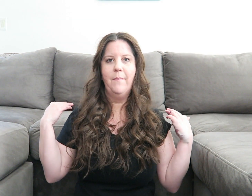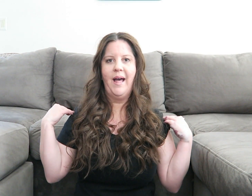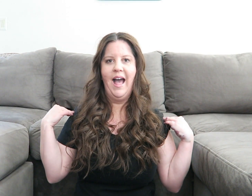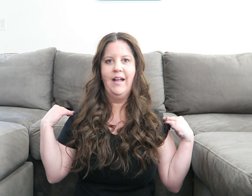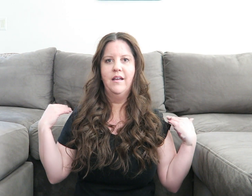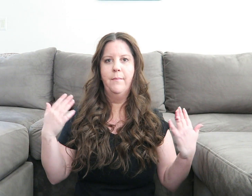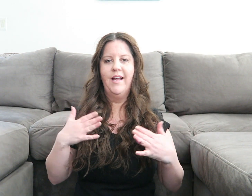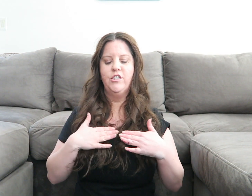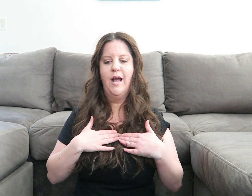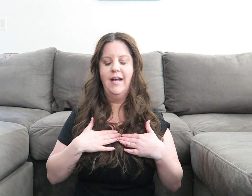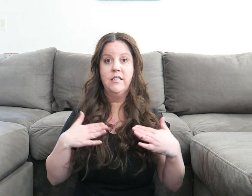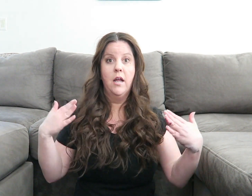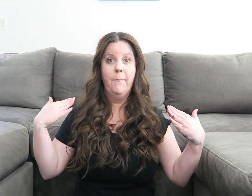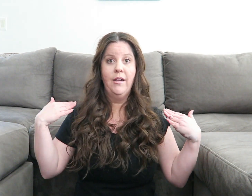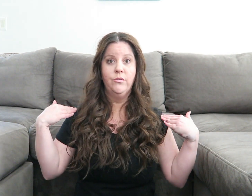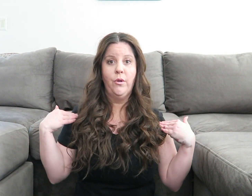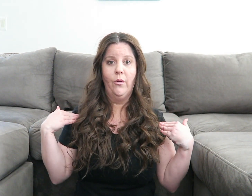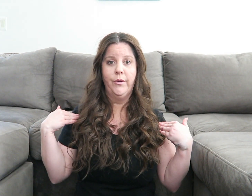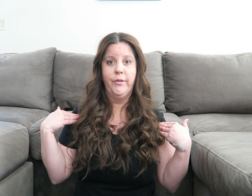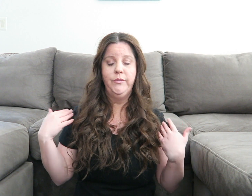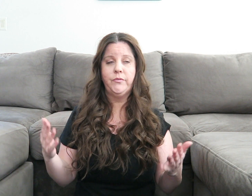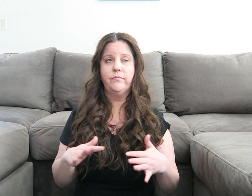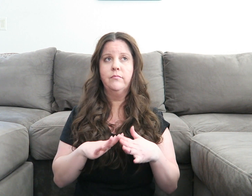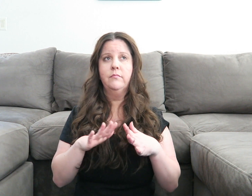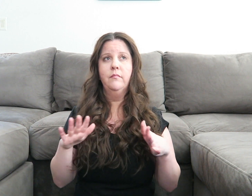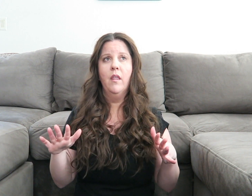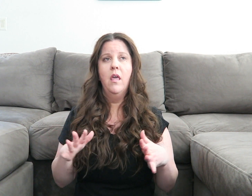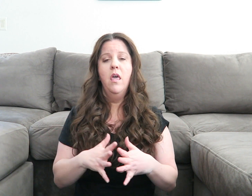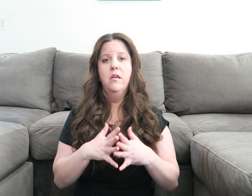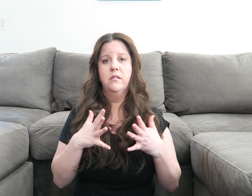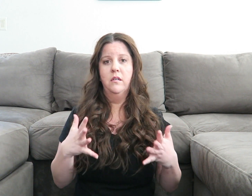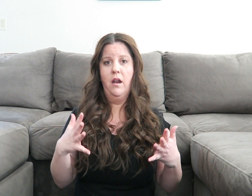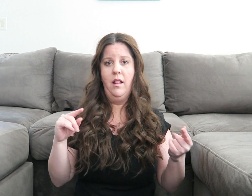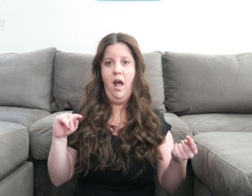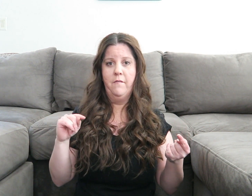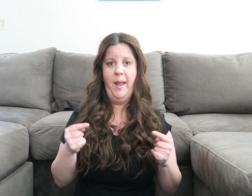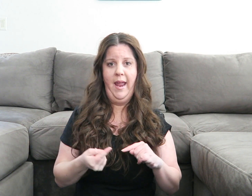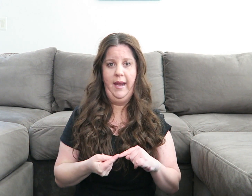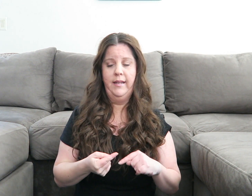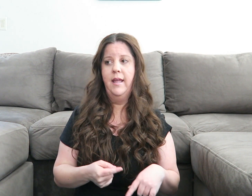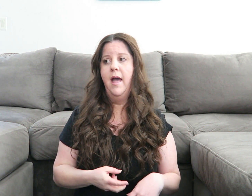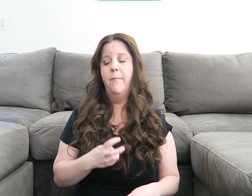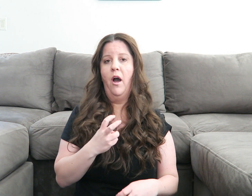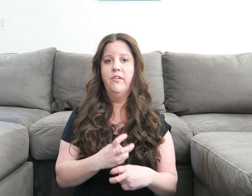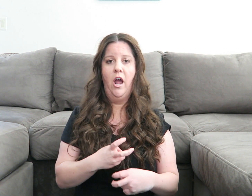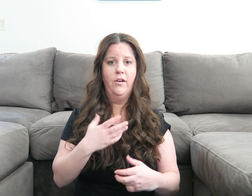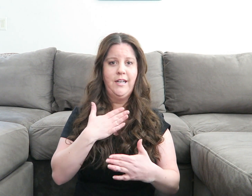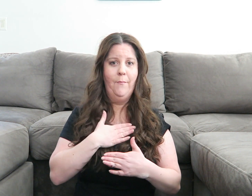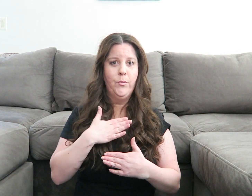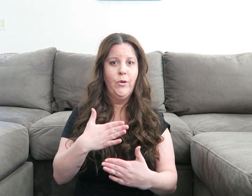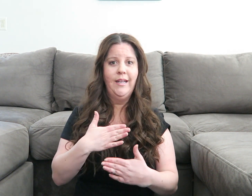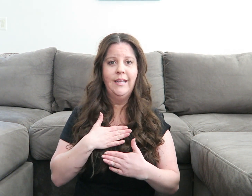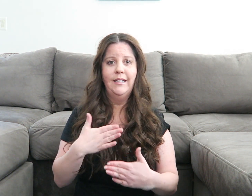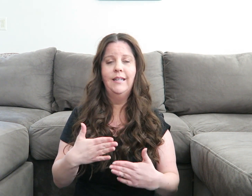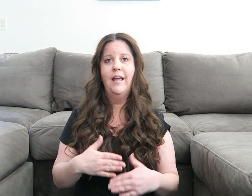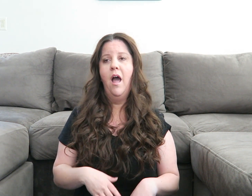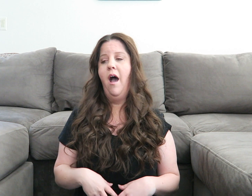My back, my chest, my shoulders Is in a lot of pain I'm having a hard time breating